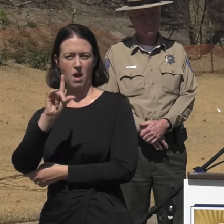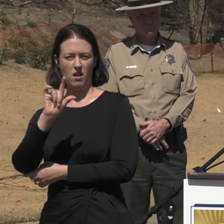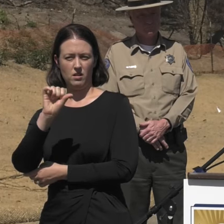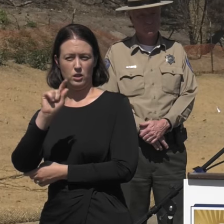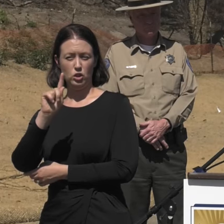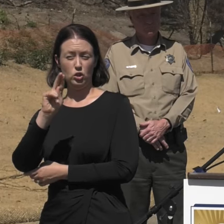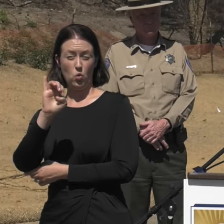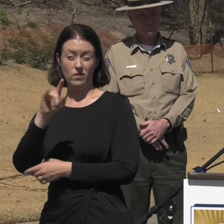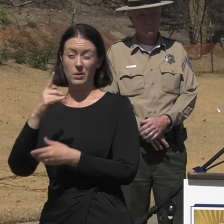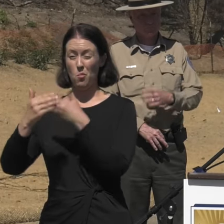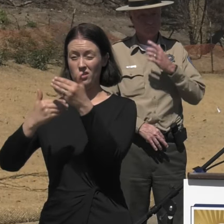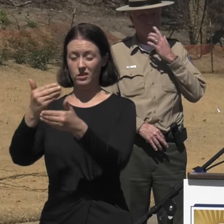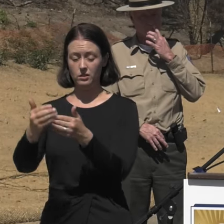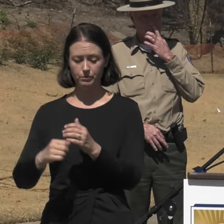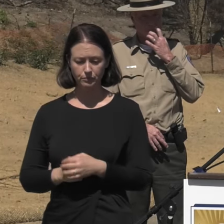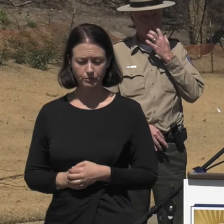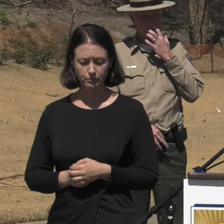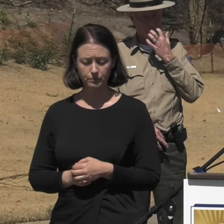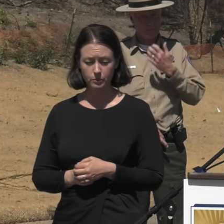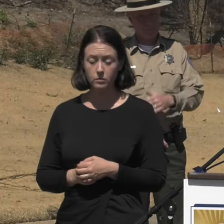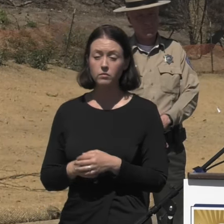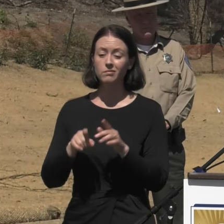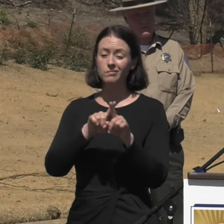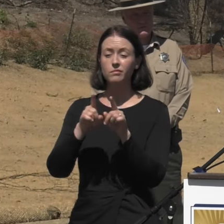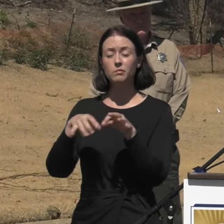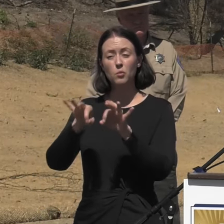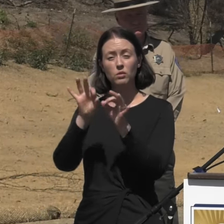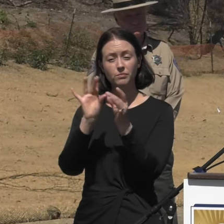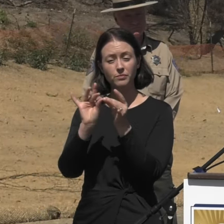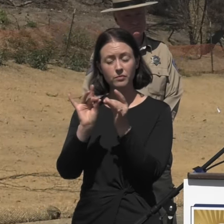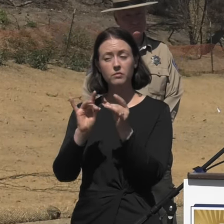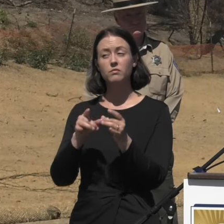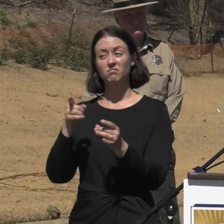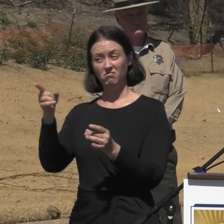We also have to mention, as Mark mentioned, the Woolsey Fire was unprecedented within